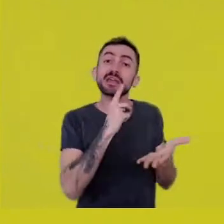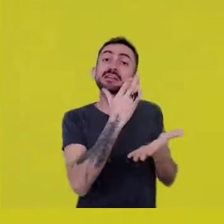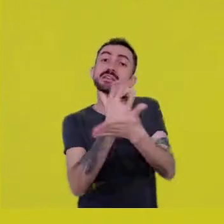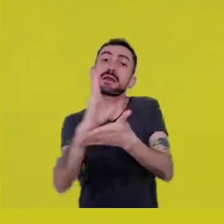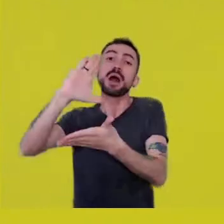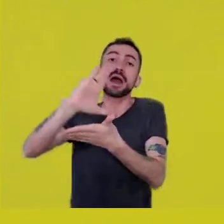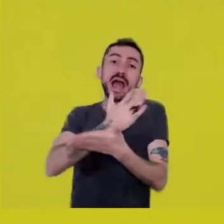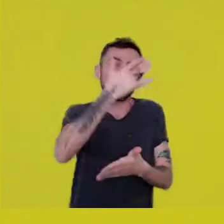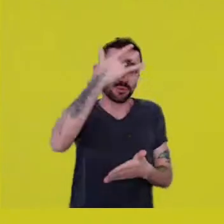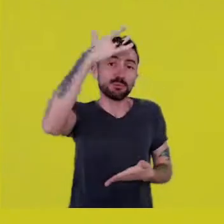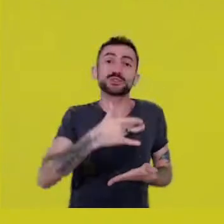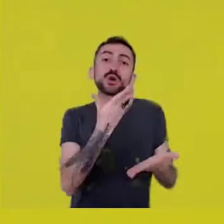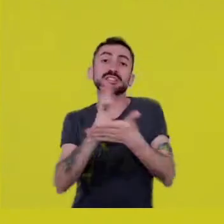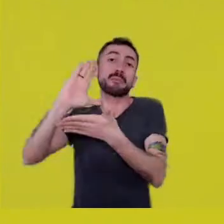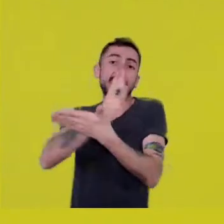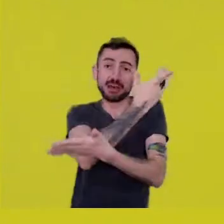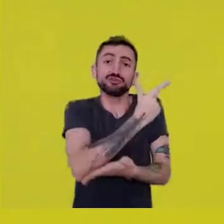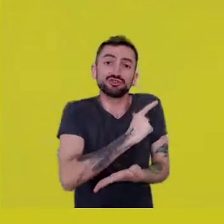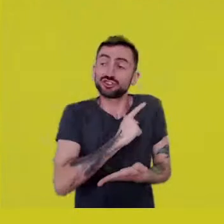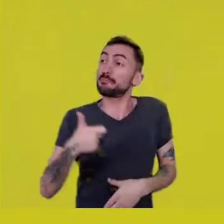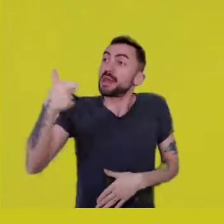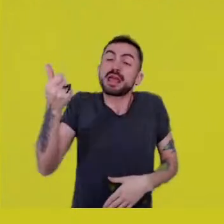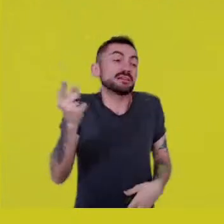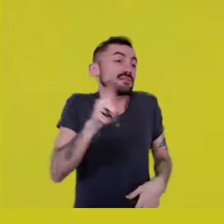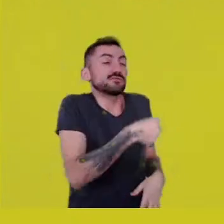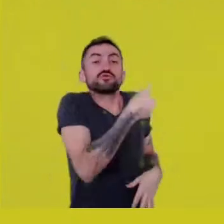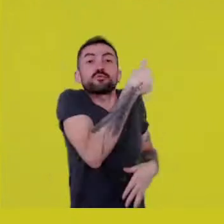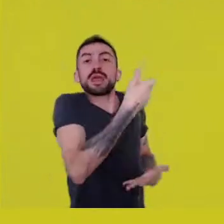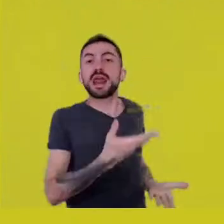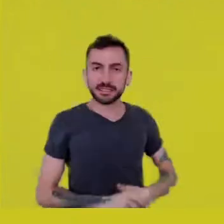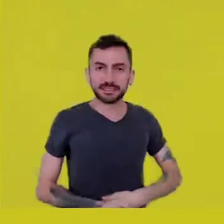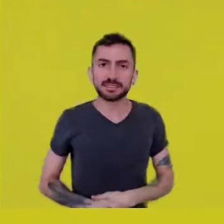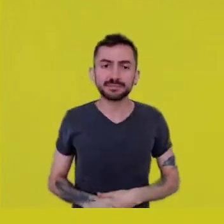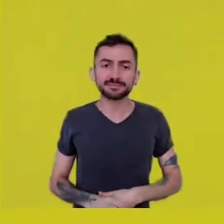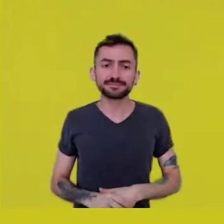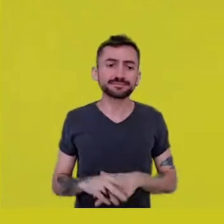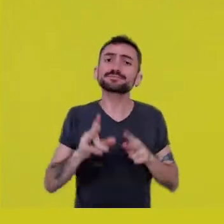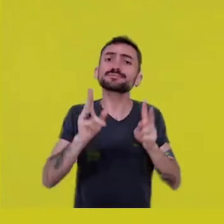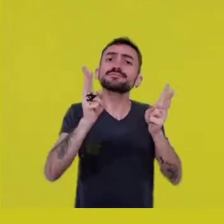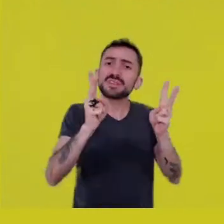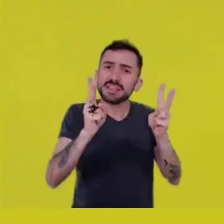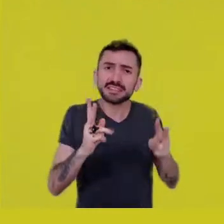We see all the time someone saying, “We shot him